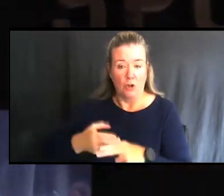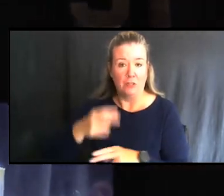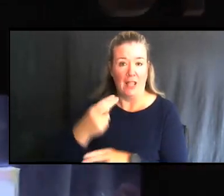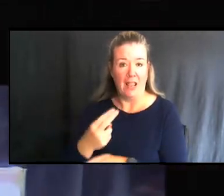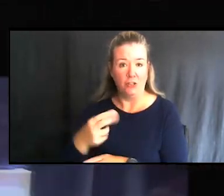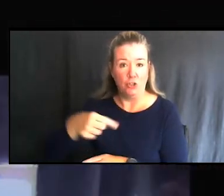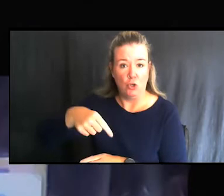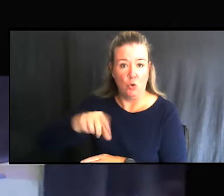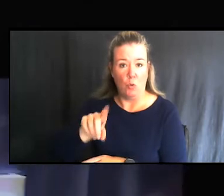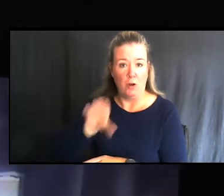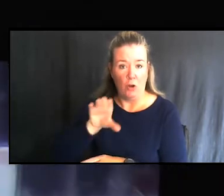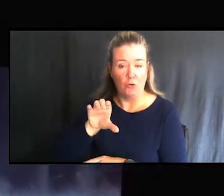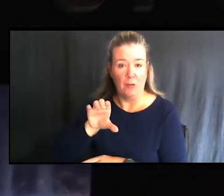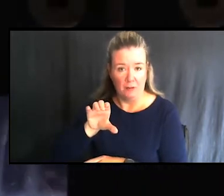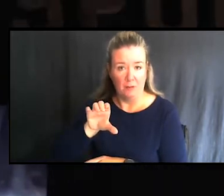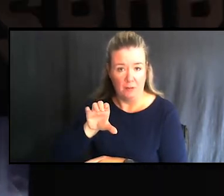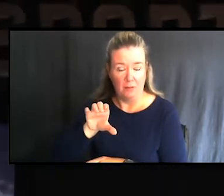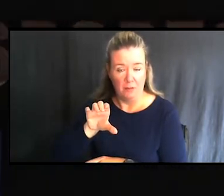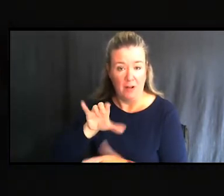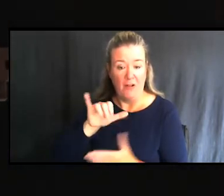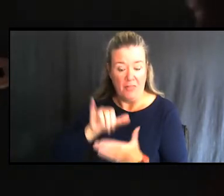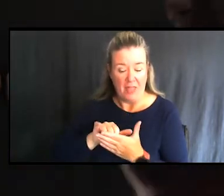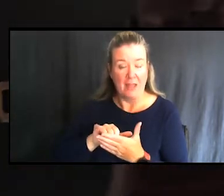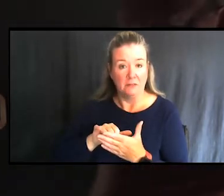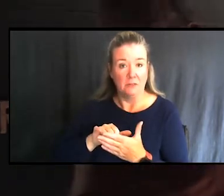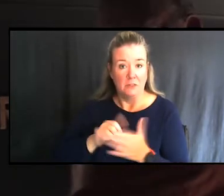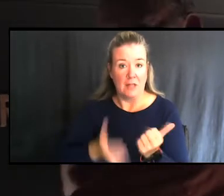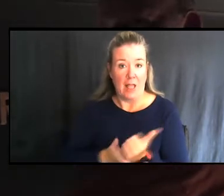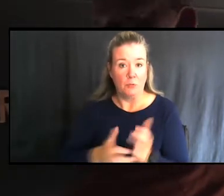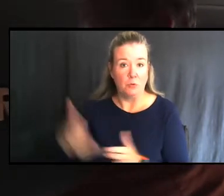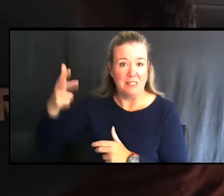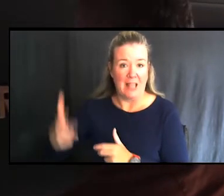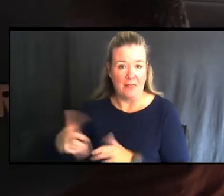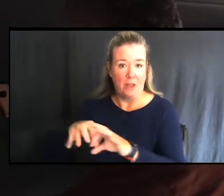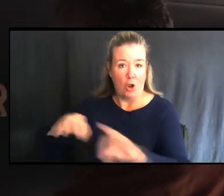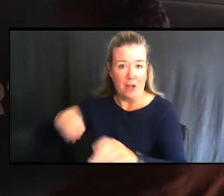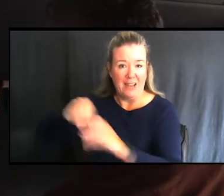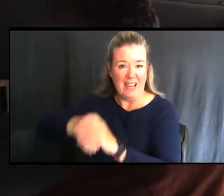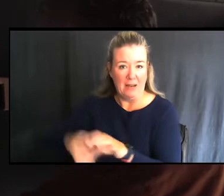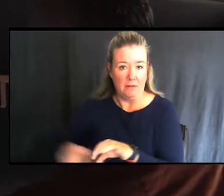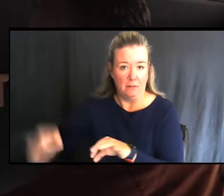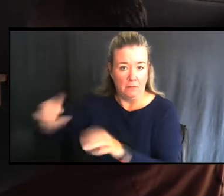It’s a high quad unit that the firearm goes into, and there’s a camera that goes on